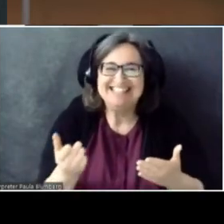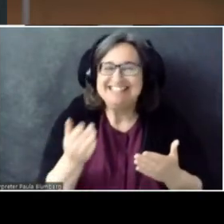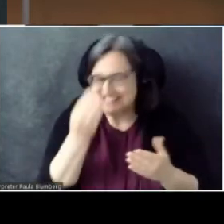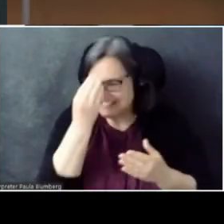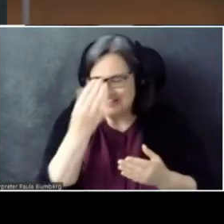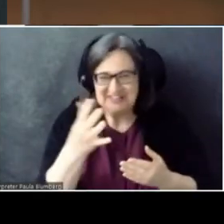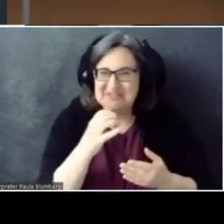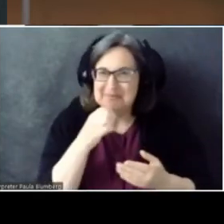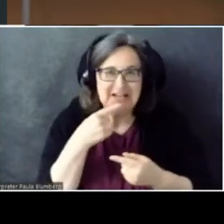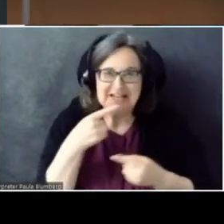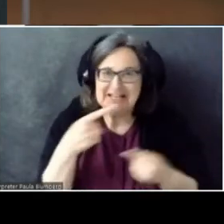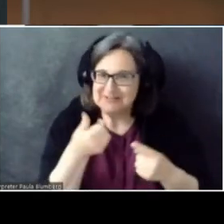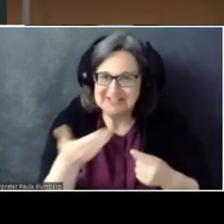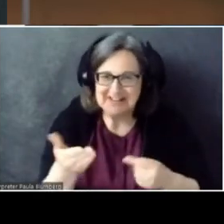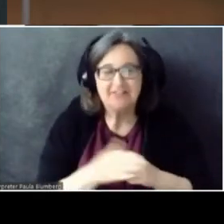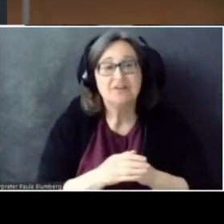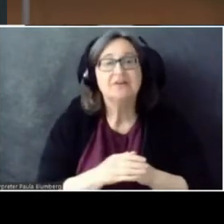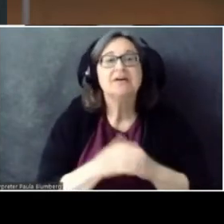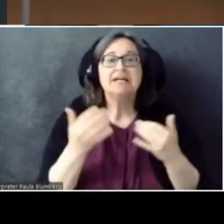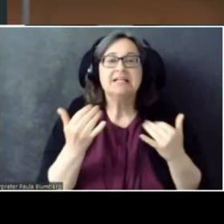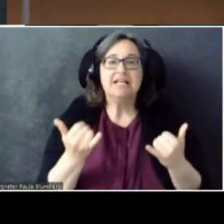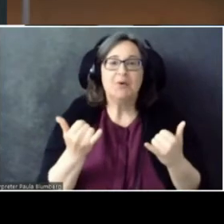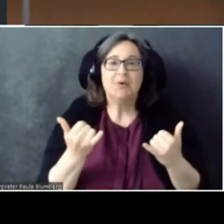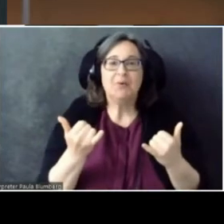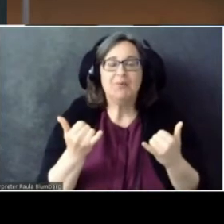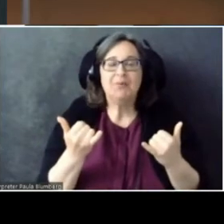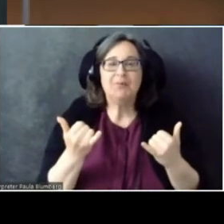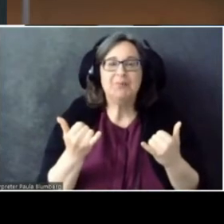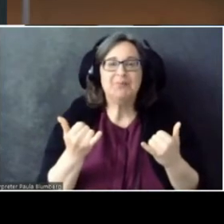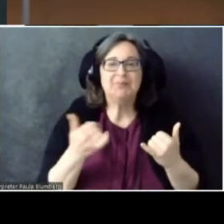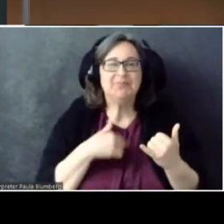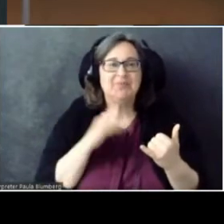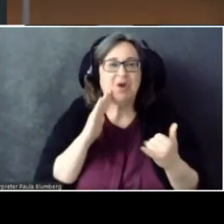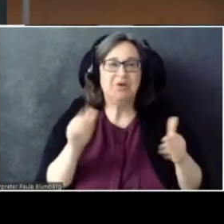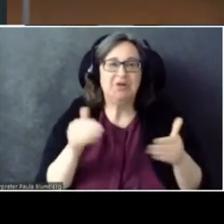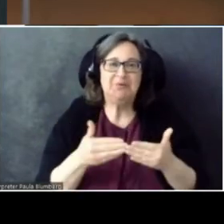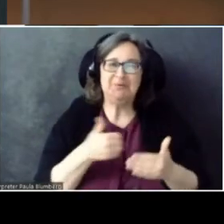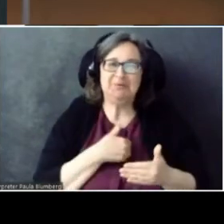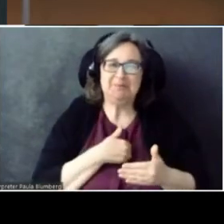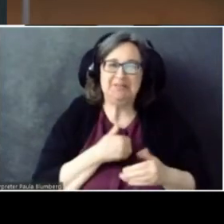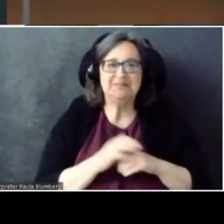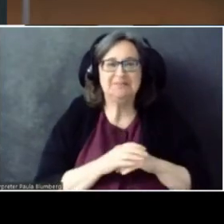And with that, I will introduce myself. So...